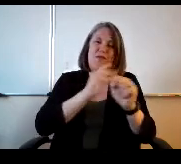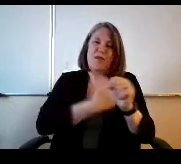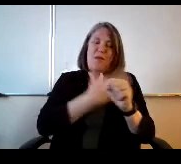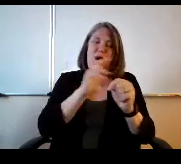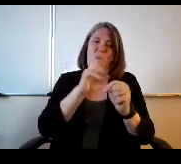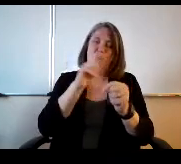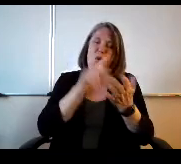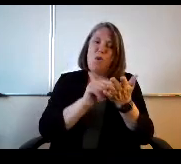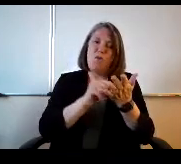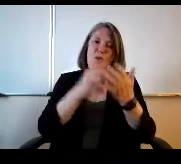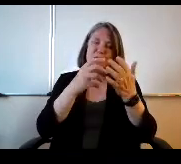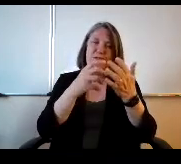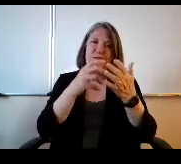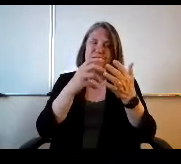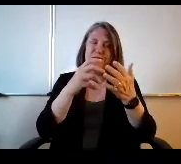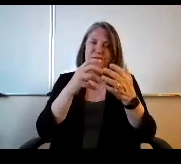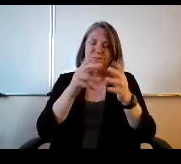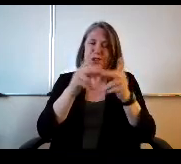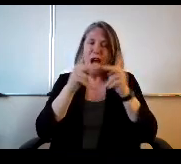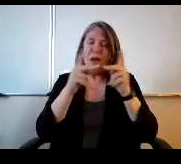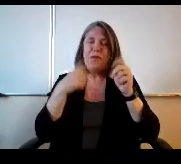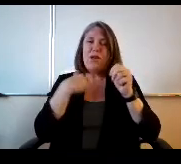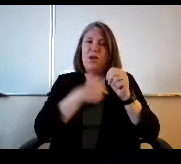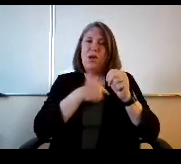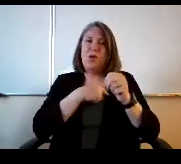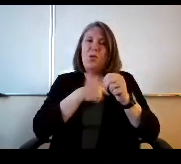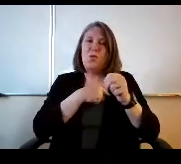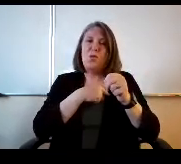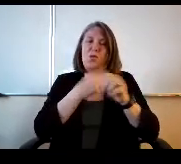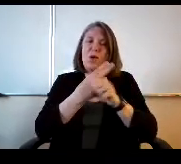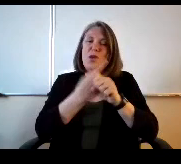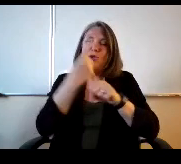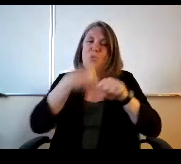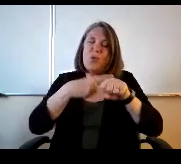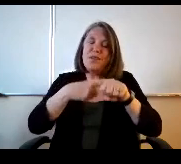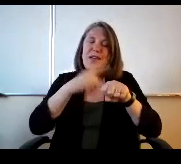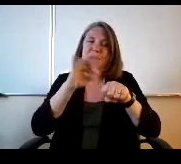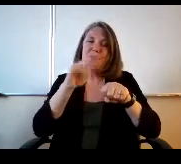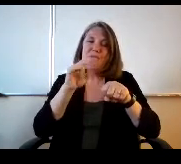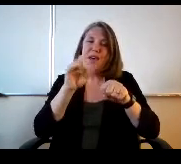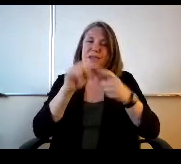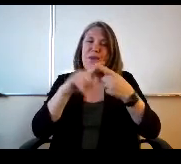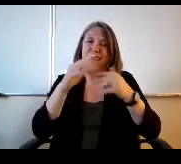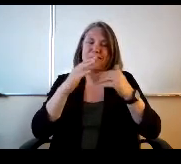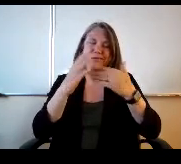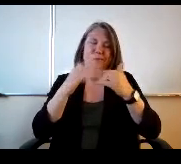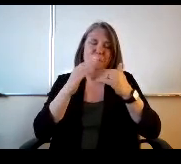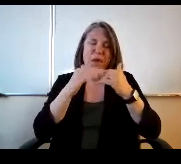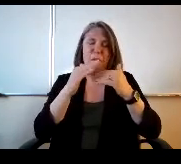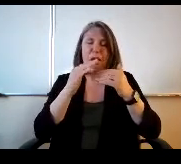We put it together. We use one time funds, but it's out of minimal cost to reproduce that summer. After summer after summer to become